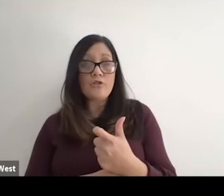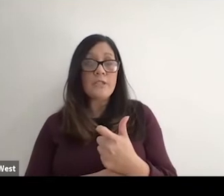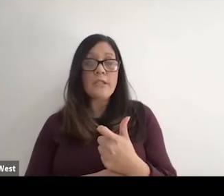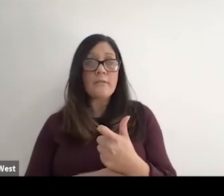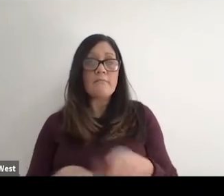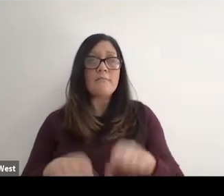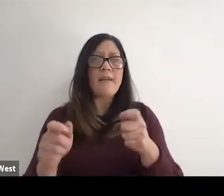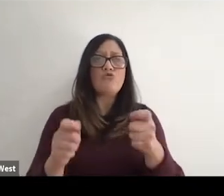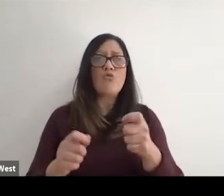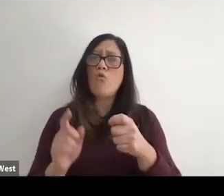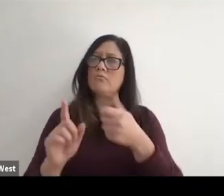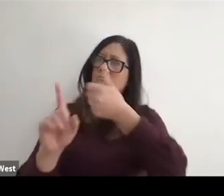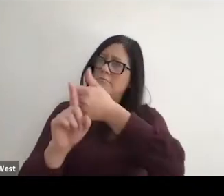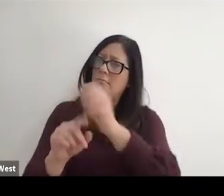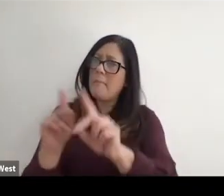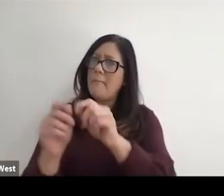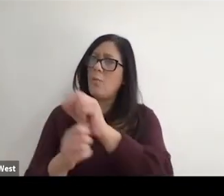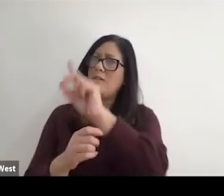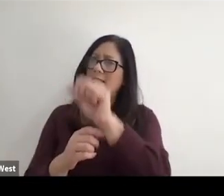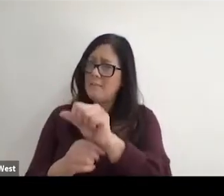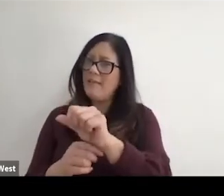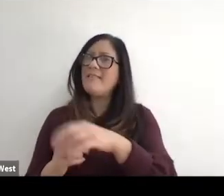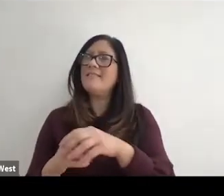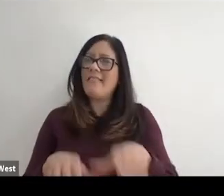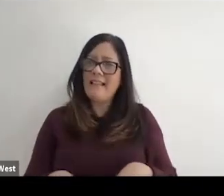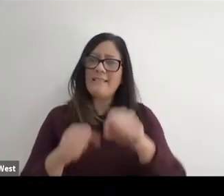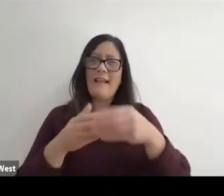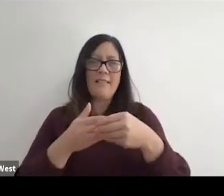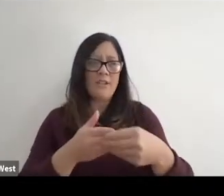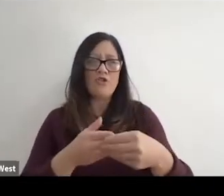They have the message. They are the image of their